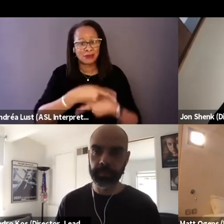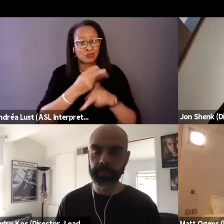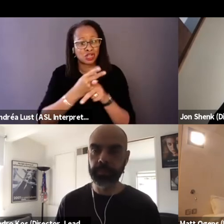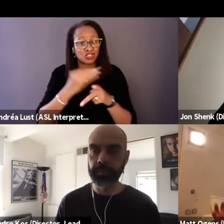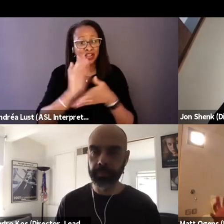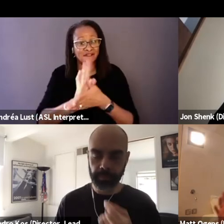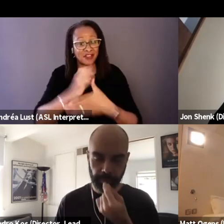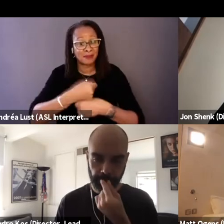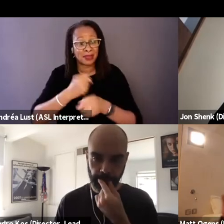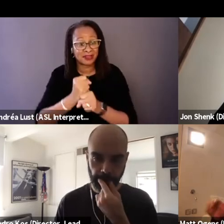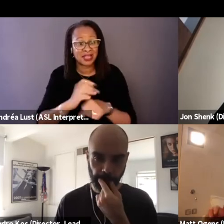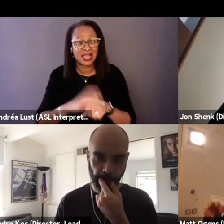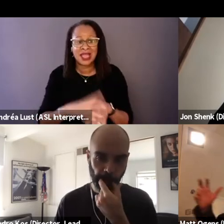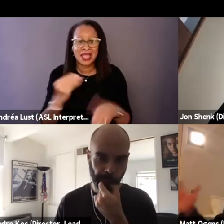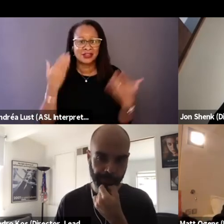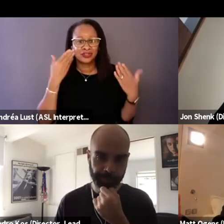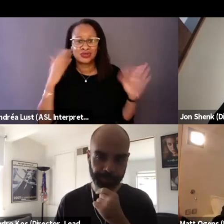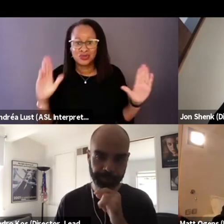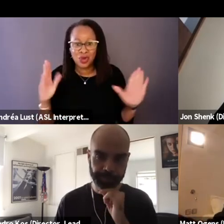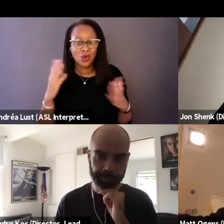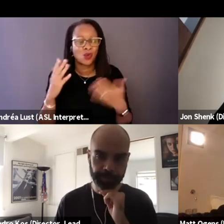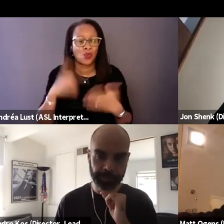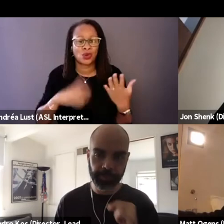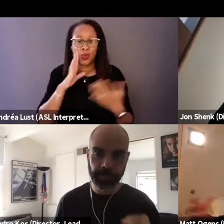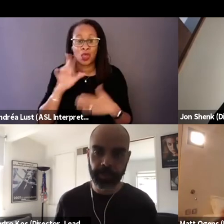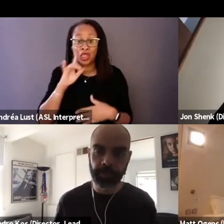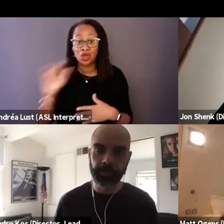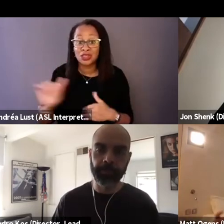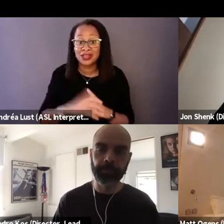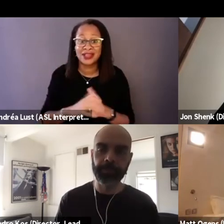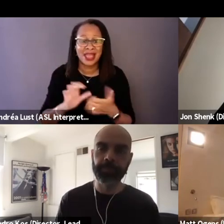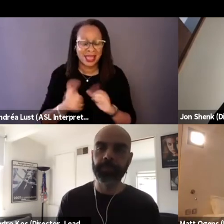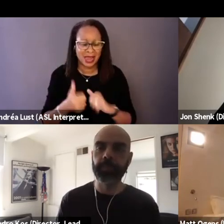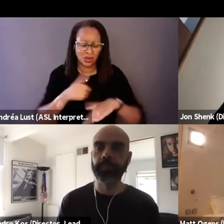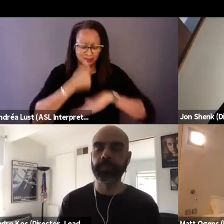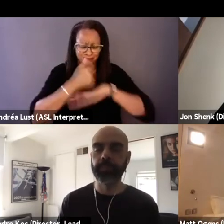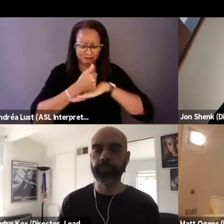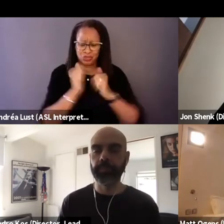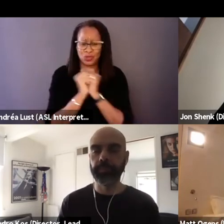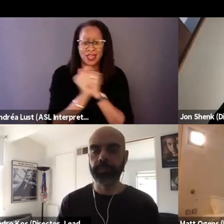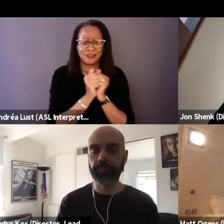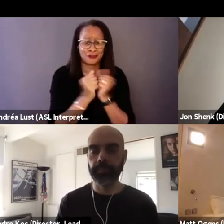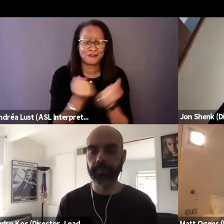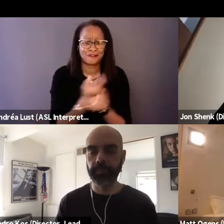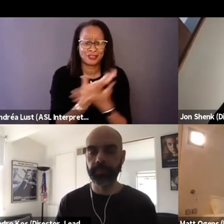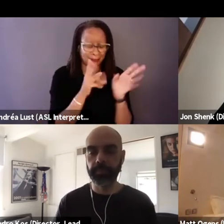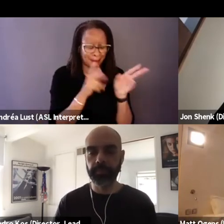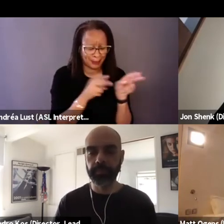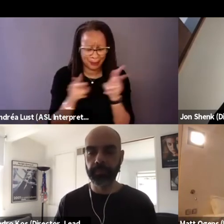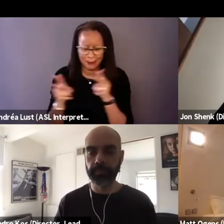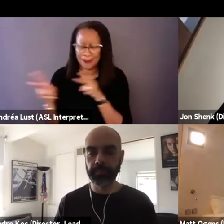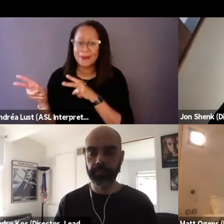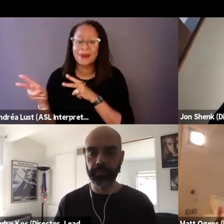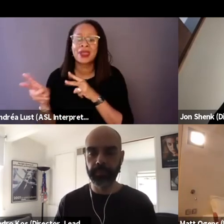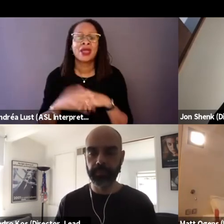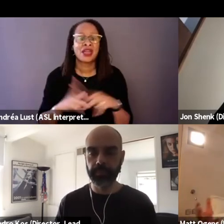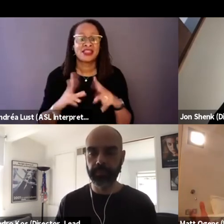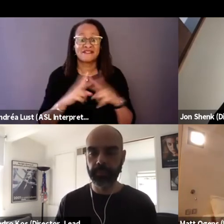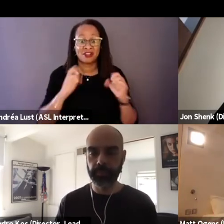and they don't know necessarily what it's gonna look like or how you're putting it together. And so they were very surprised in a good way,